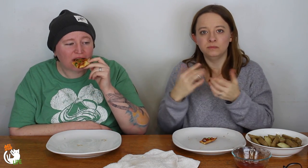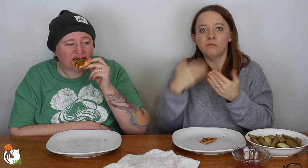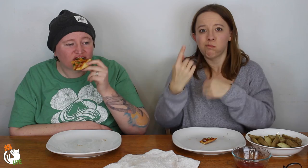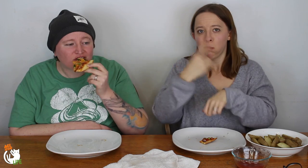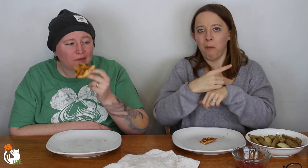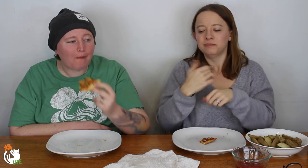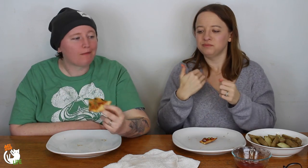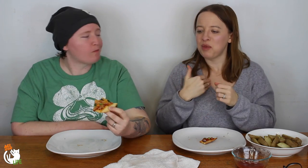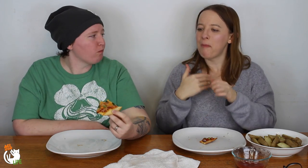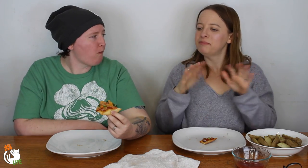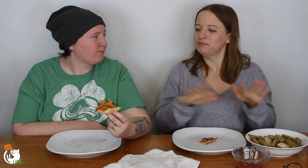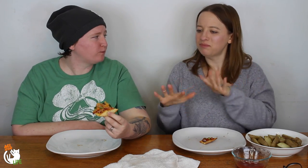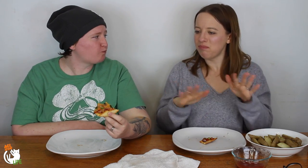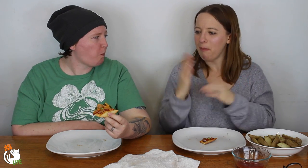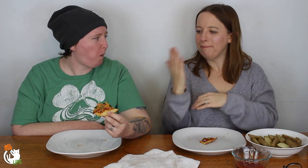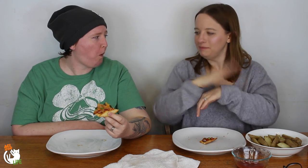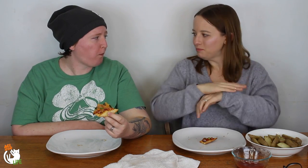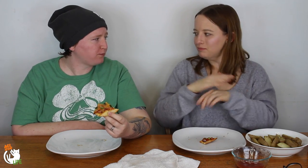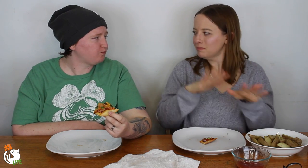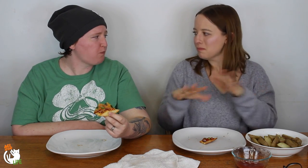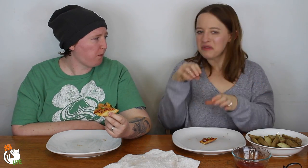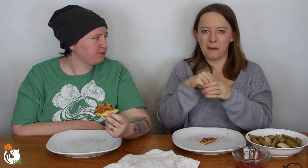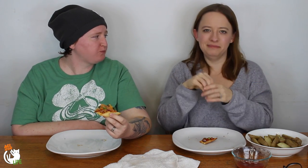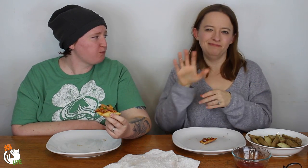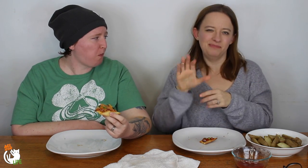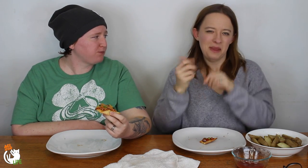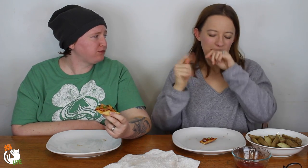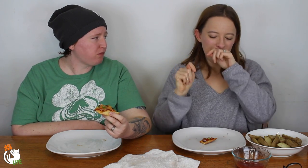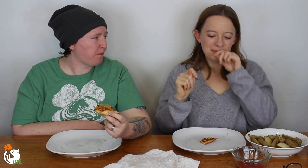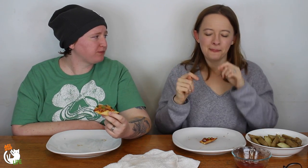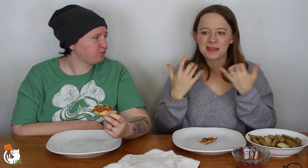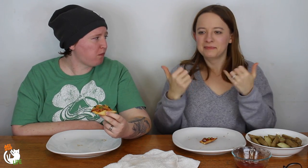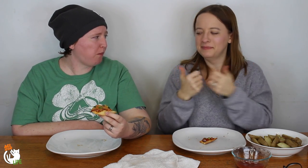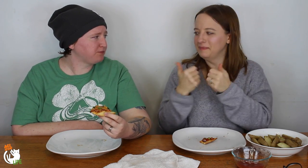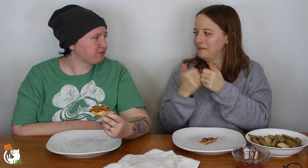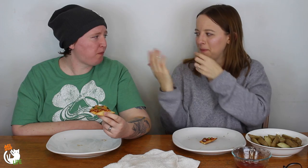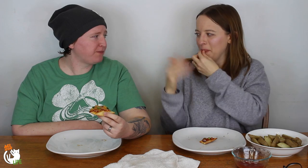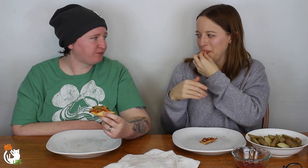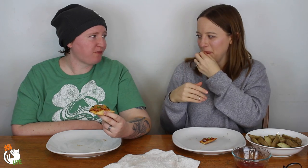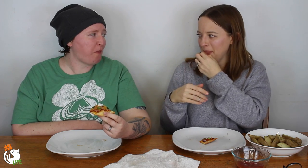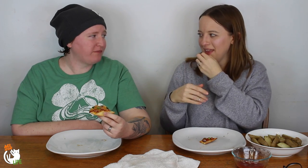Then the next day we just kind of had a really chill day all day. We stayed in the apartment and played games all day.